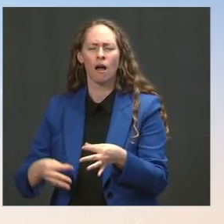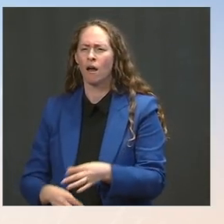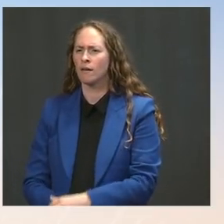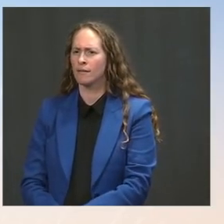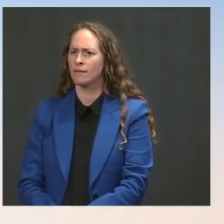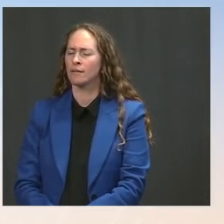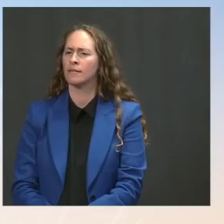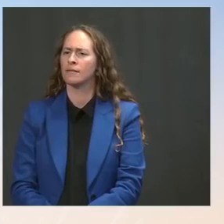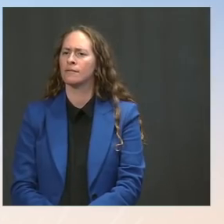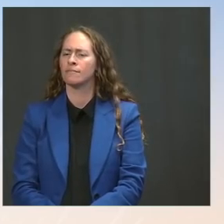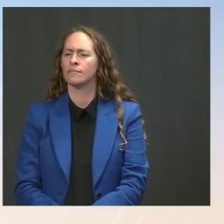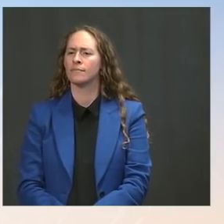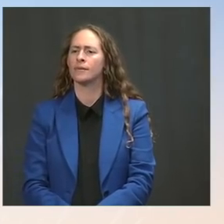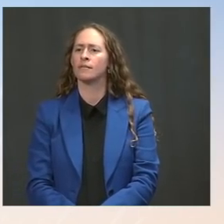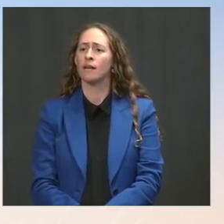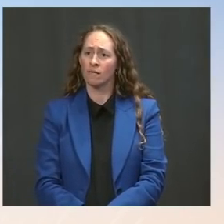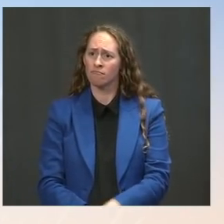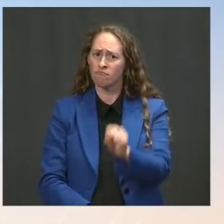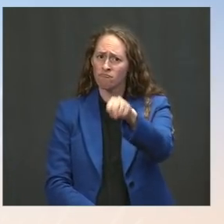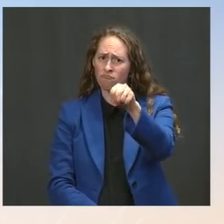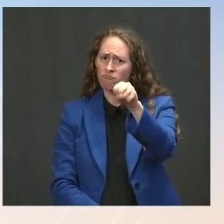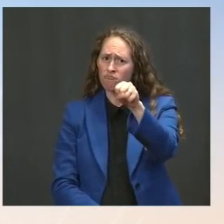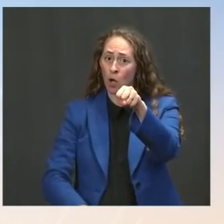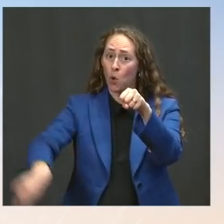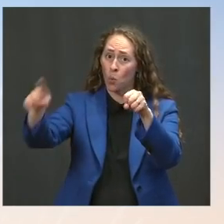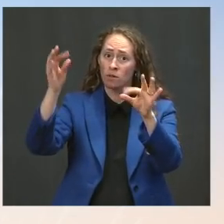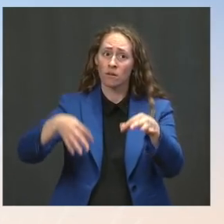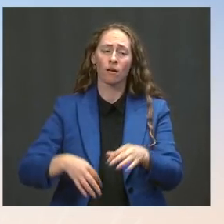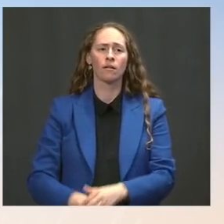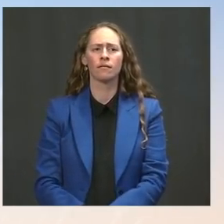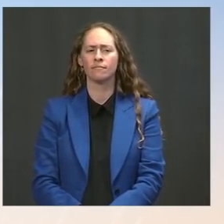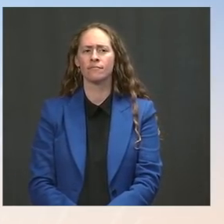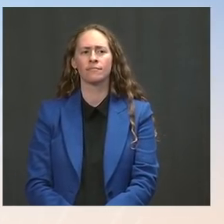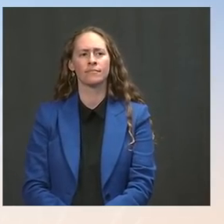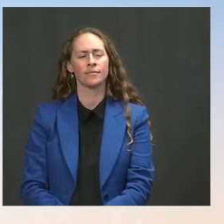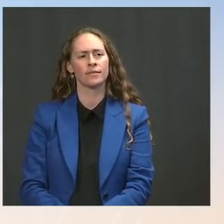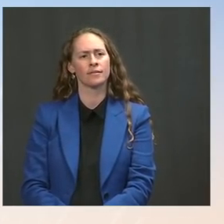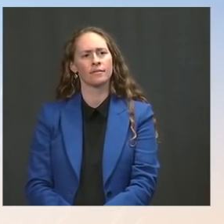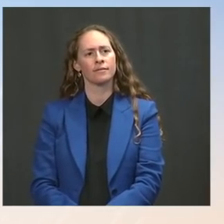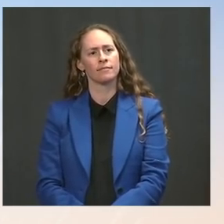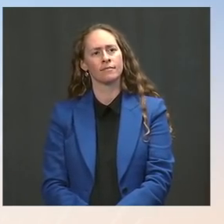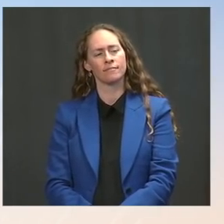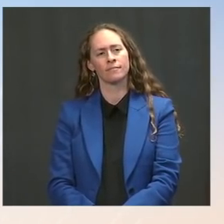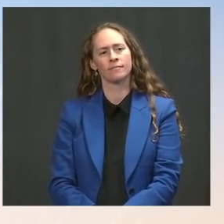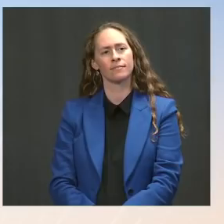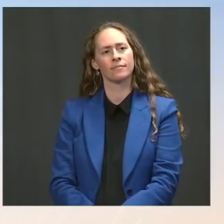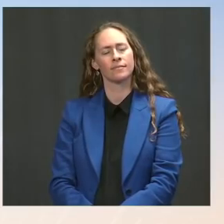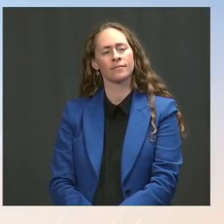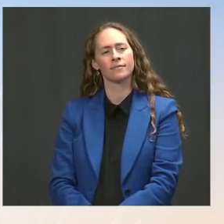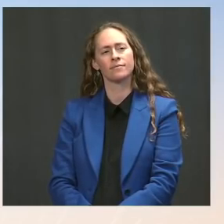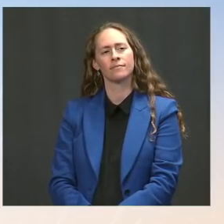Ms. Psaki: Yeah. The Press: Oh, I just wasn't sure. And so -- and also, on a separate issue, when it comes to the issues of,